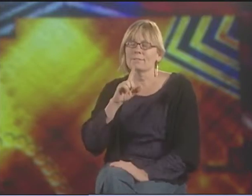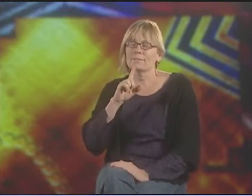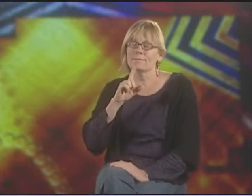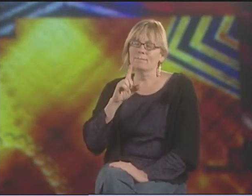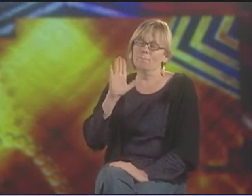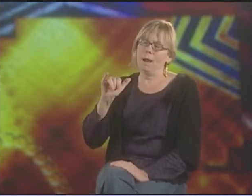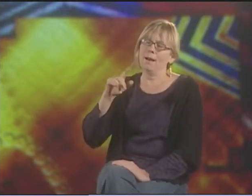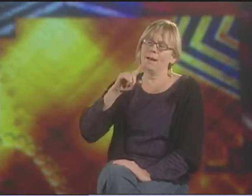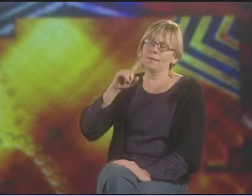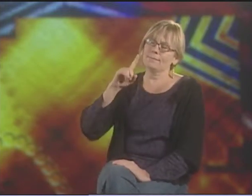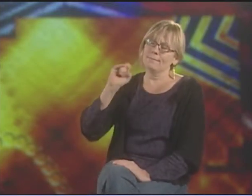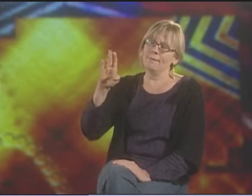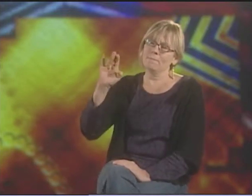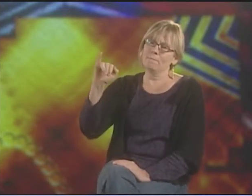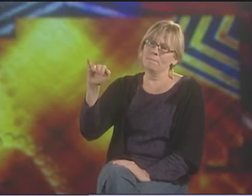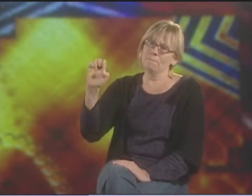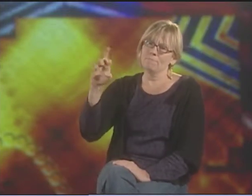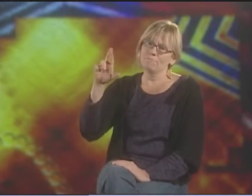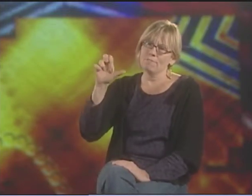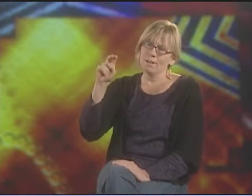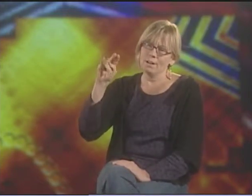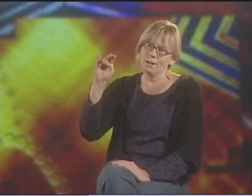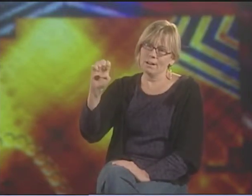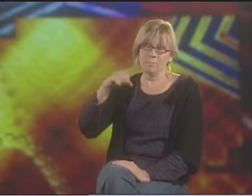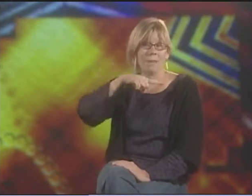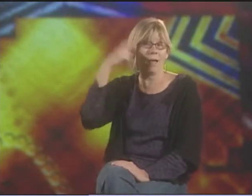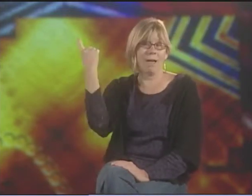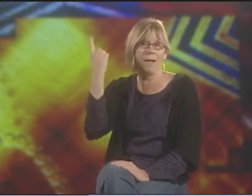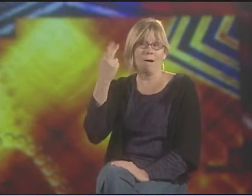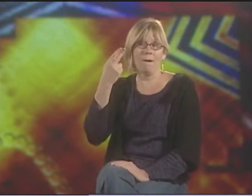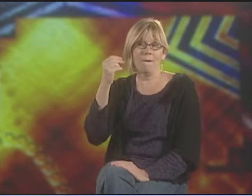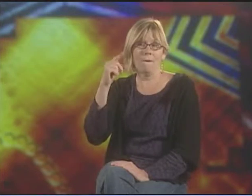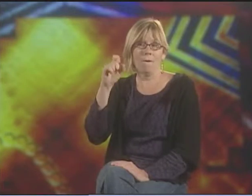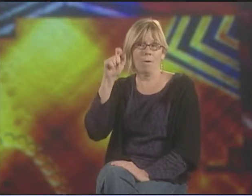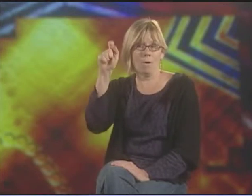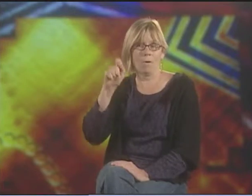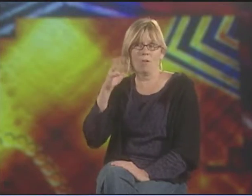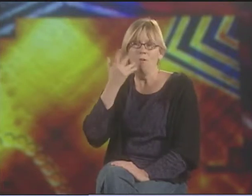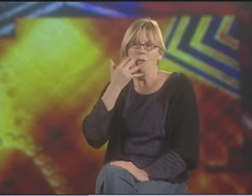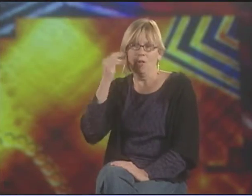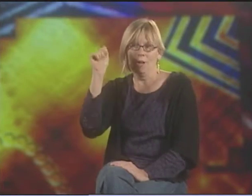AND I THINK ONE OF THE BEST EXAMPLES OF THAT, OF A DEAFHOOD POEM, IS BY DEBBIE RENNIE.